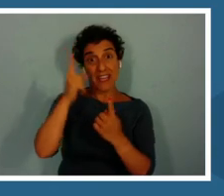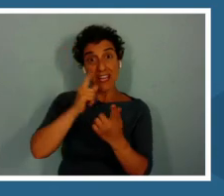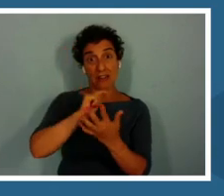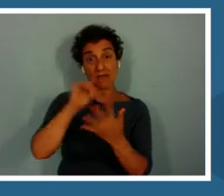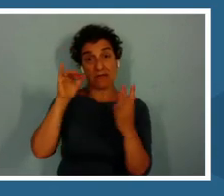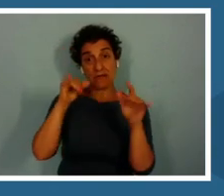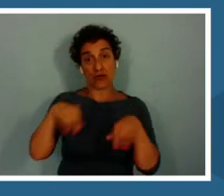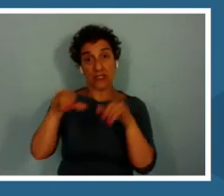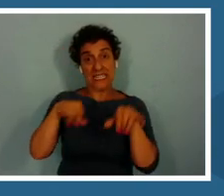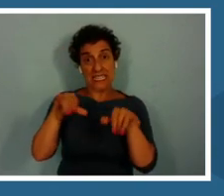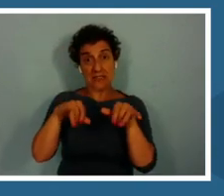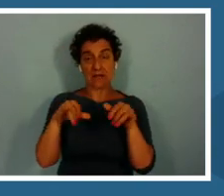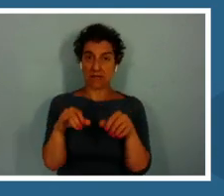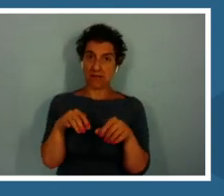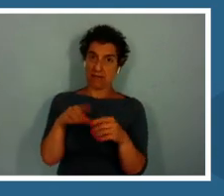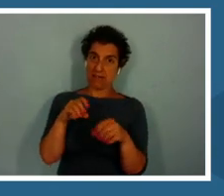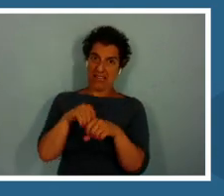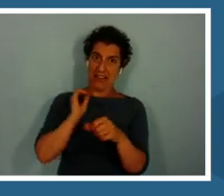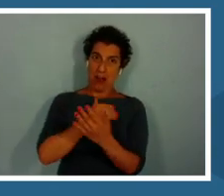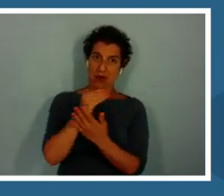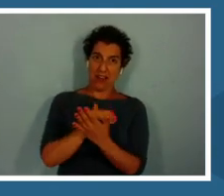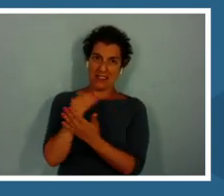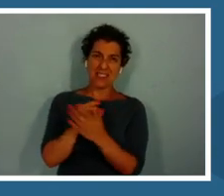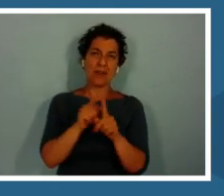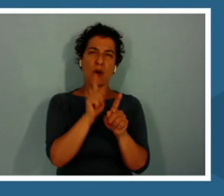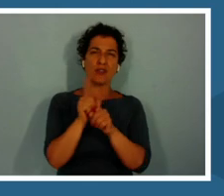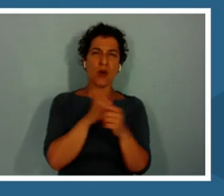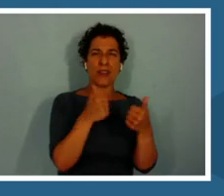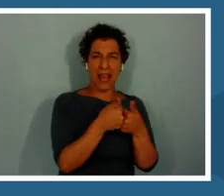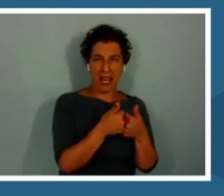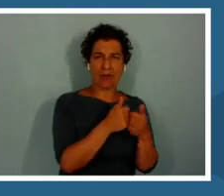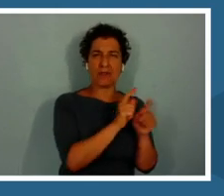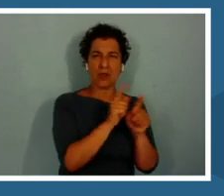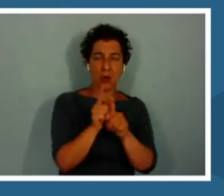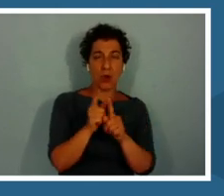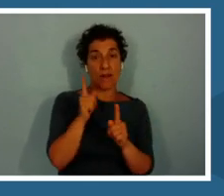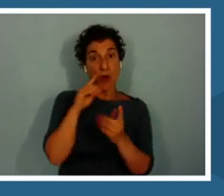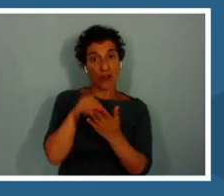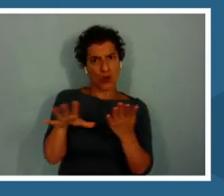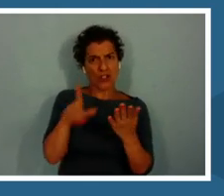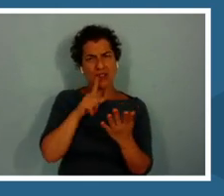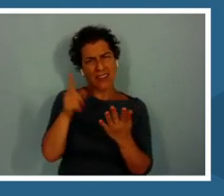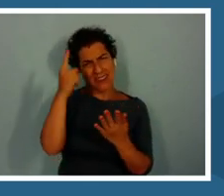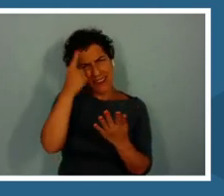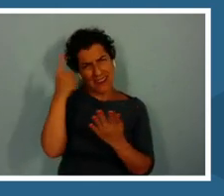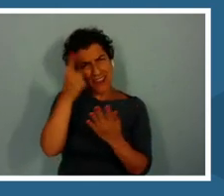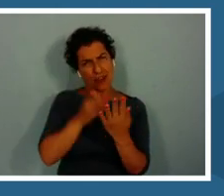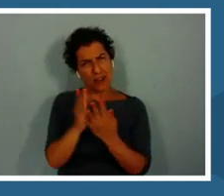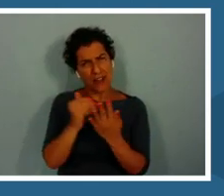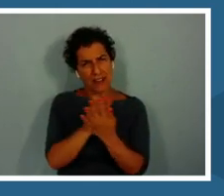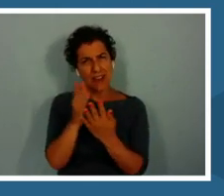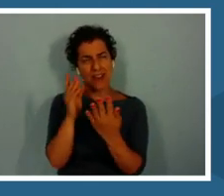games we are doing as well, of trying to get students to think critically about what they are playing.